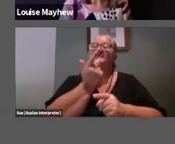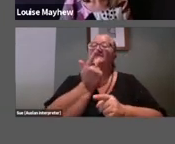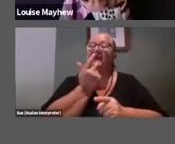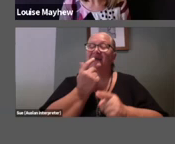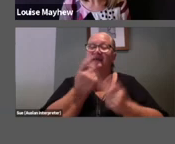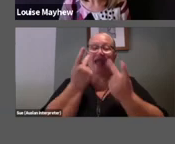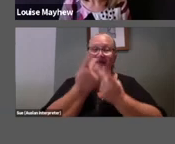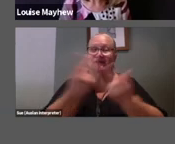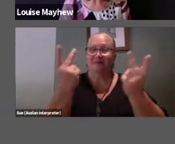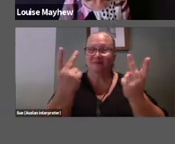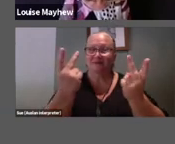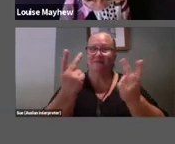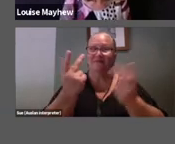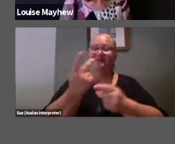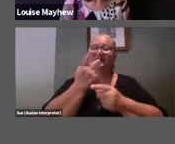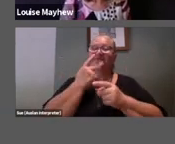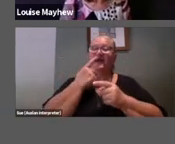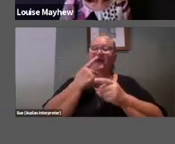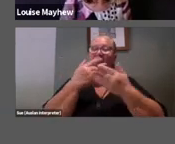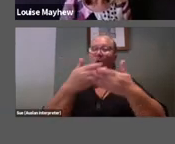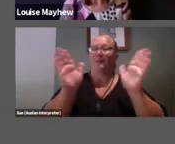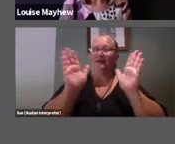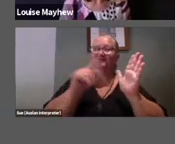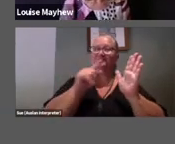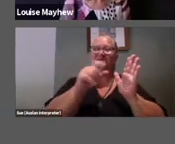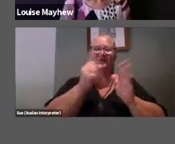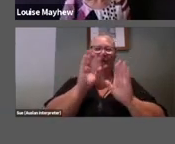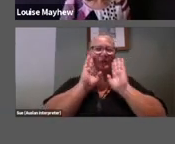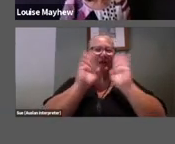attention to detail in this little gallery for animals.